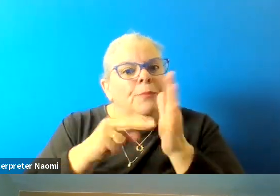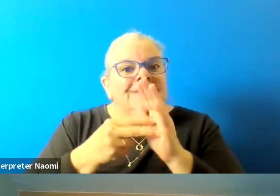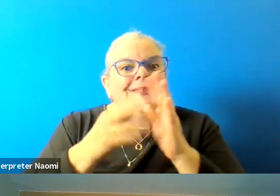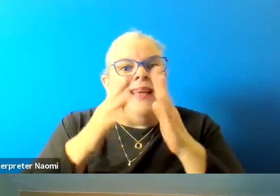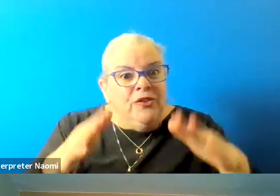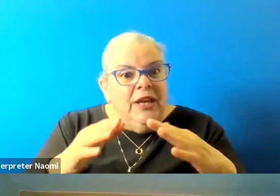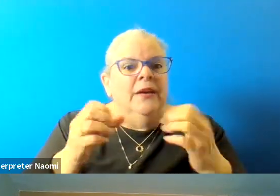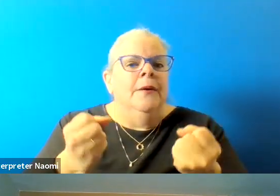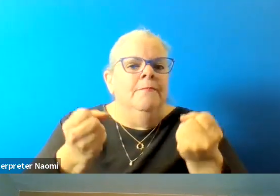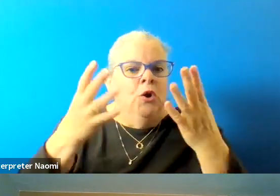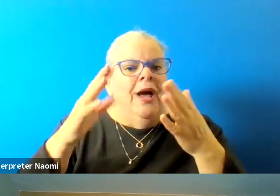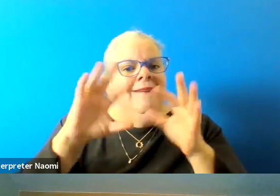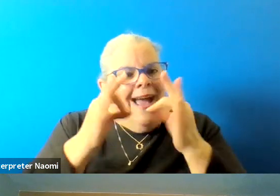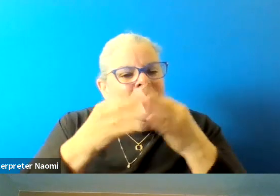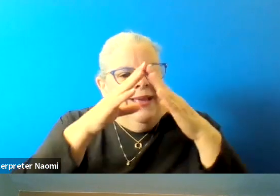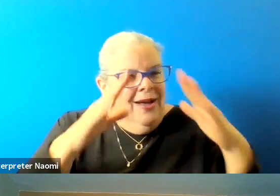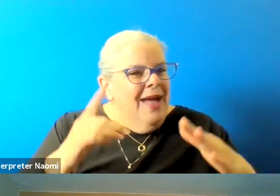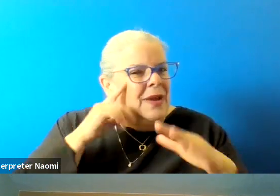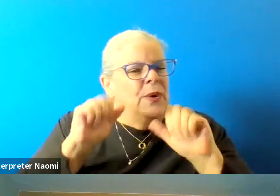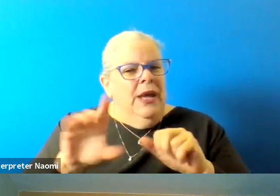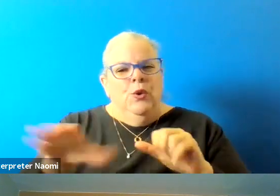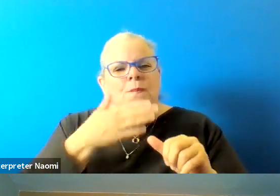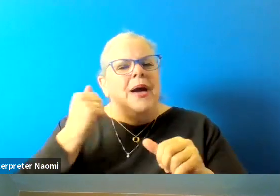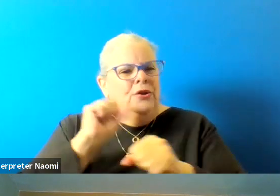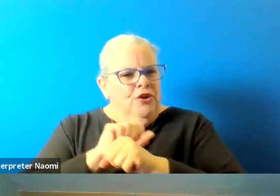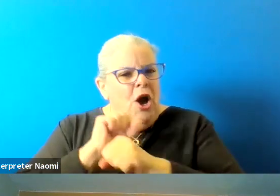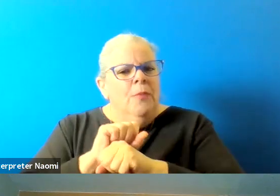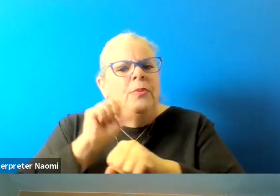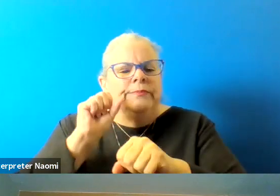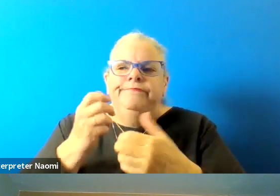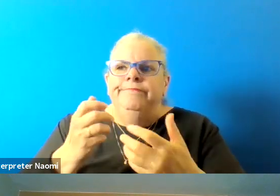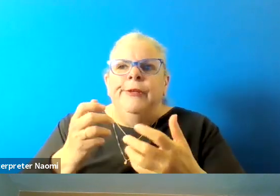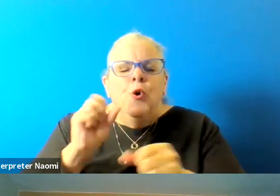I think we can do a better job of working and pushing as hard as we can